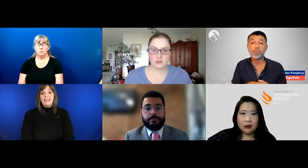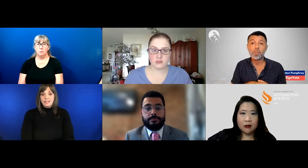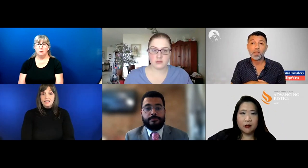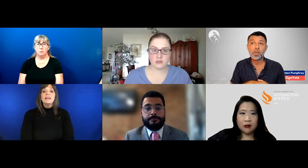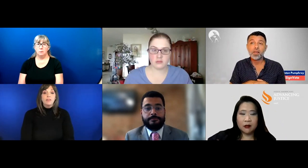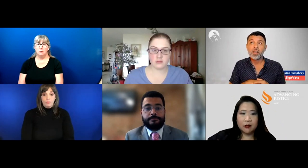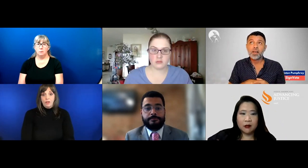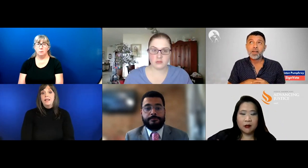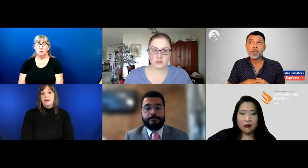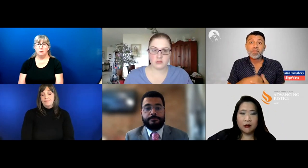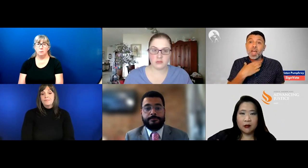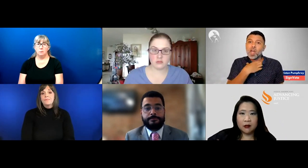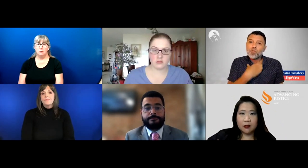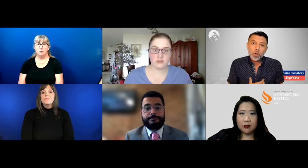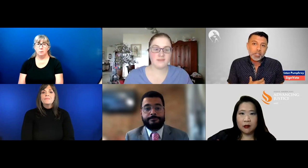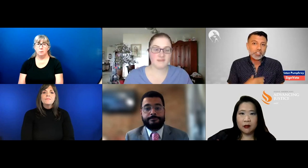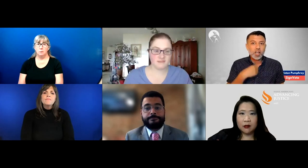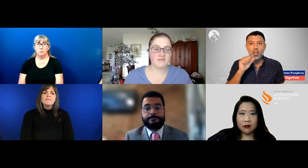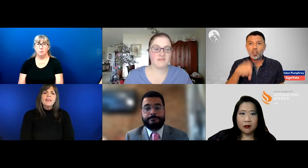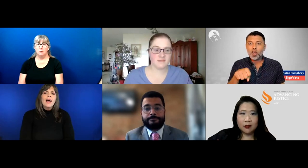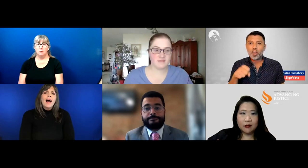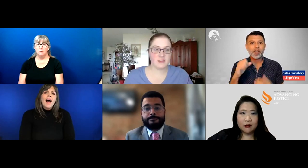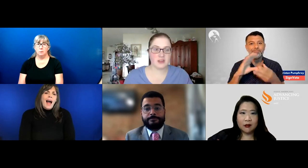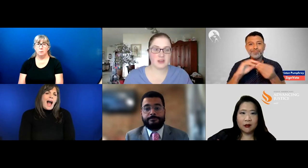into the Deaf Community.